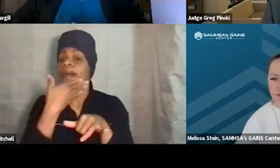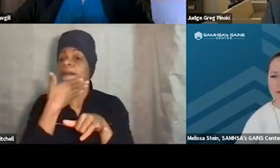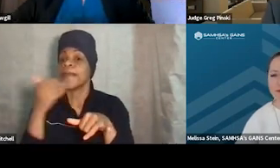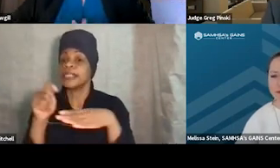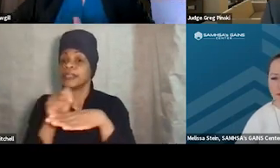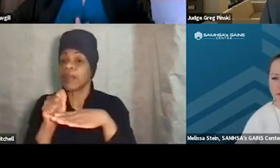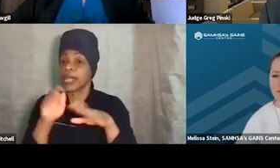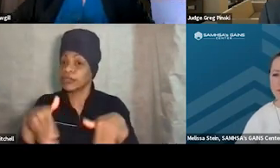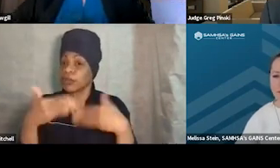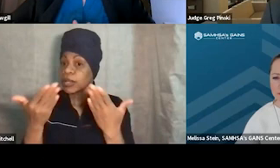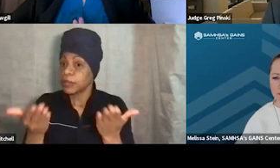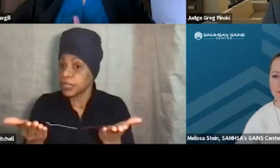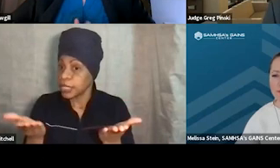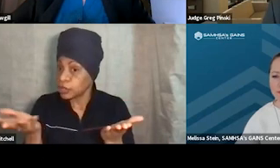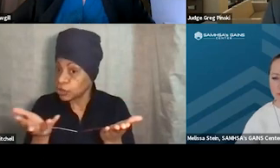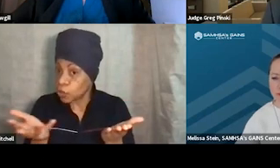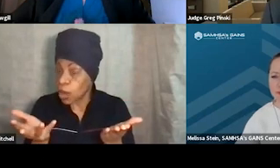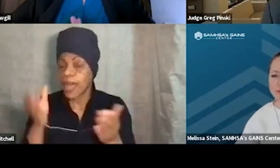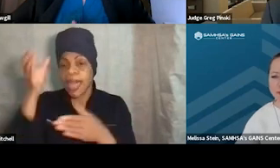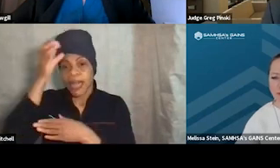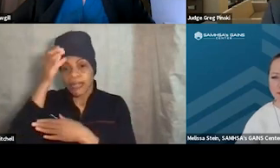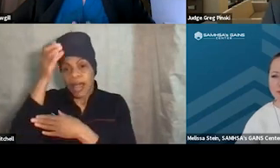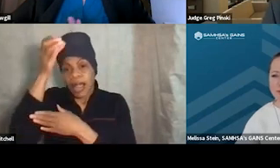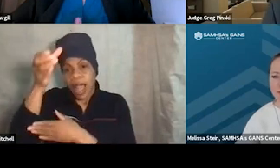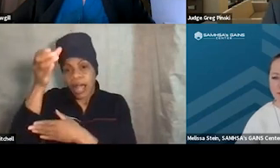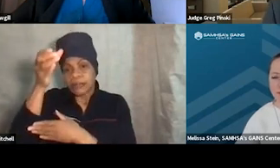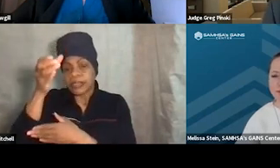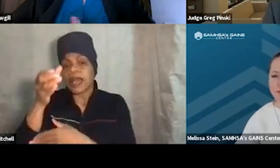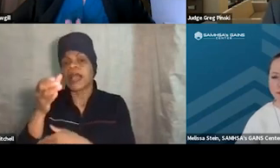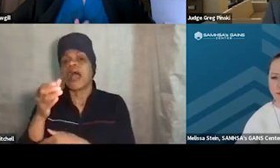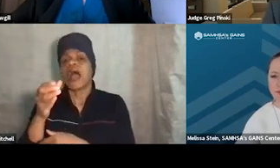is that this concept of amenability to change